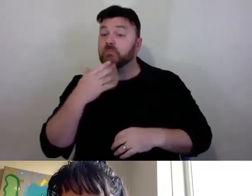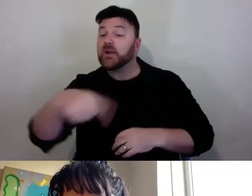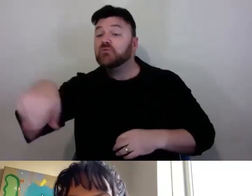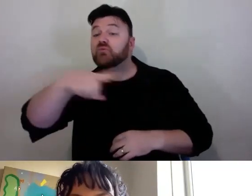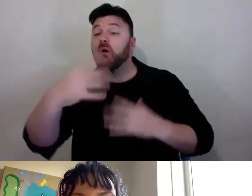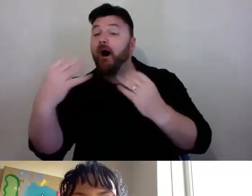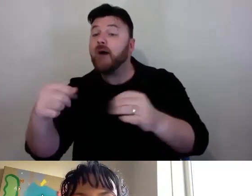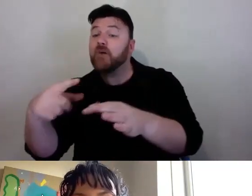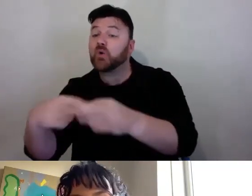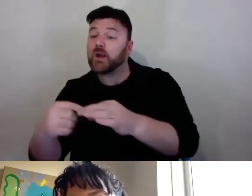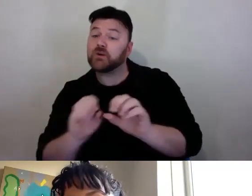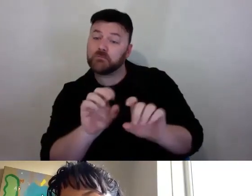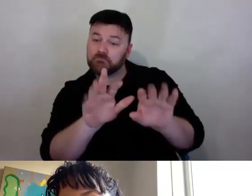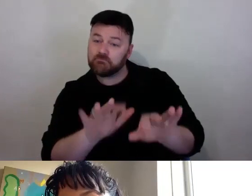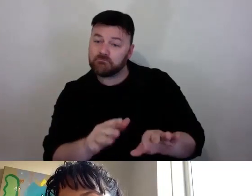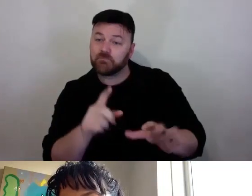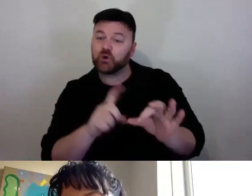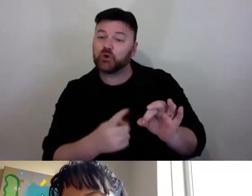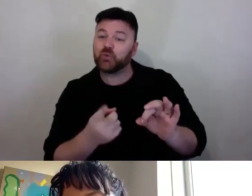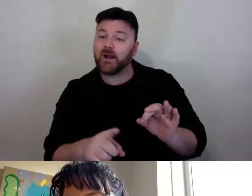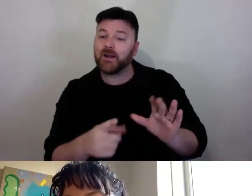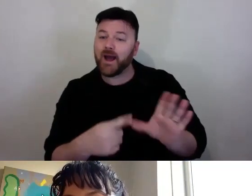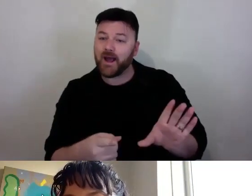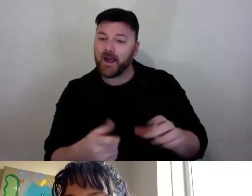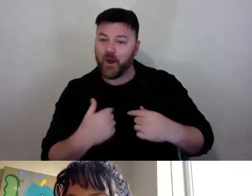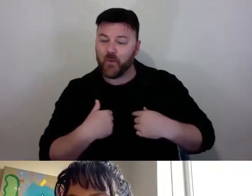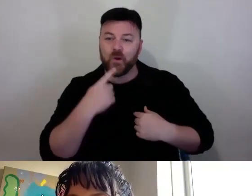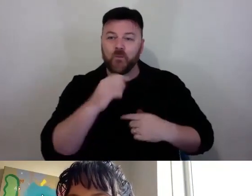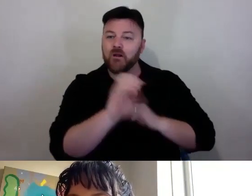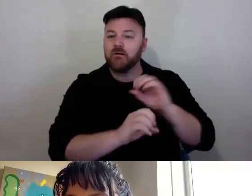the Q&A and we will get through as many as we can. You can vote to bump